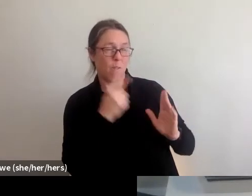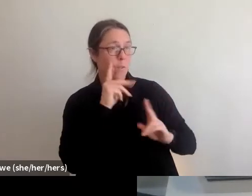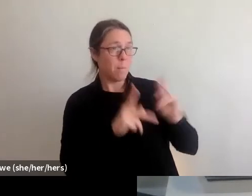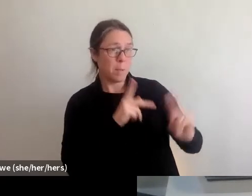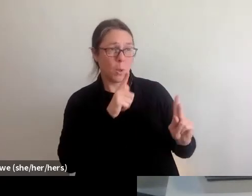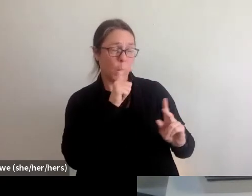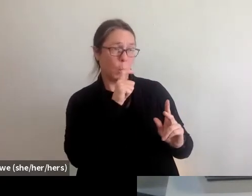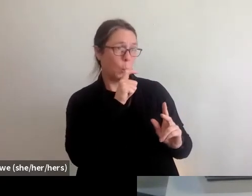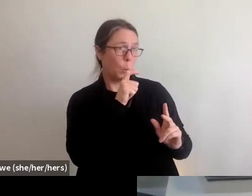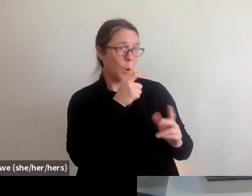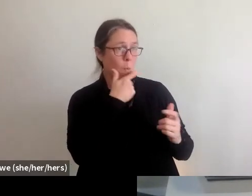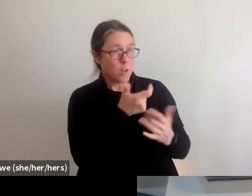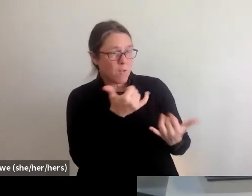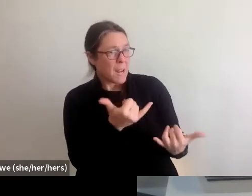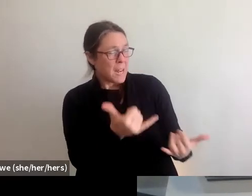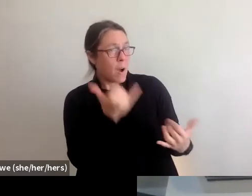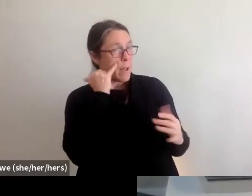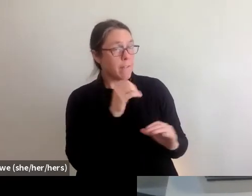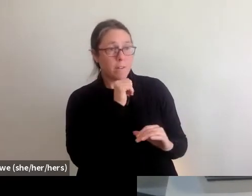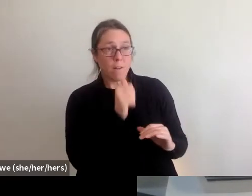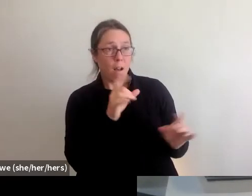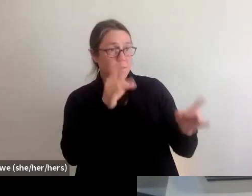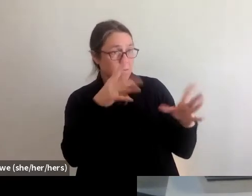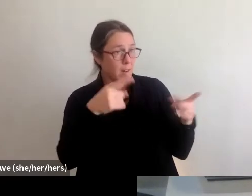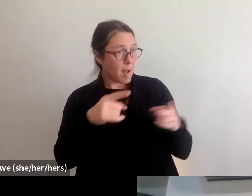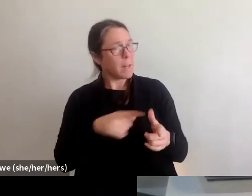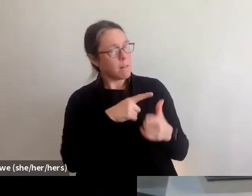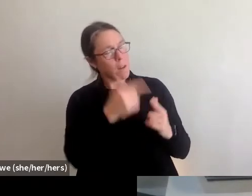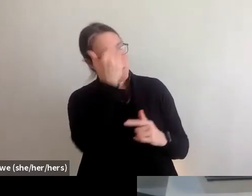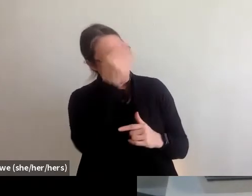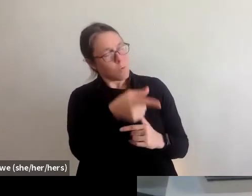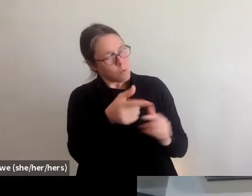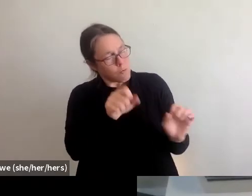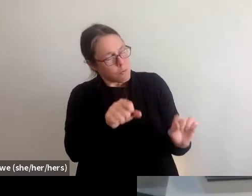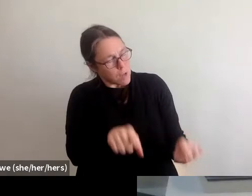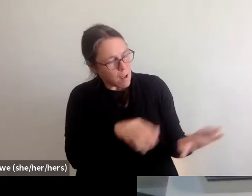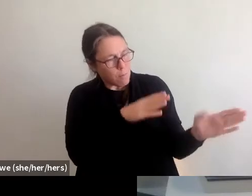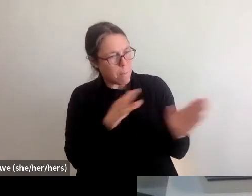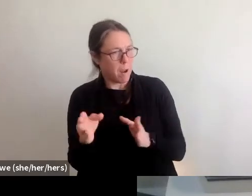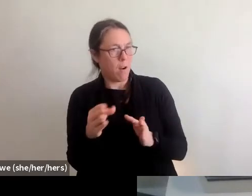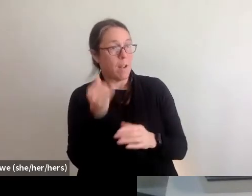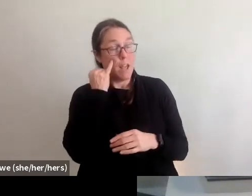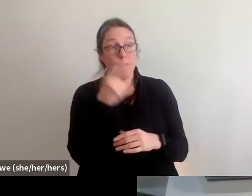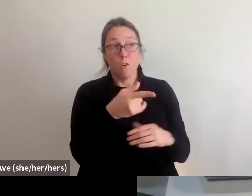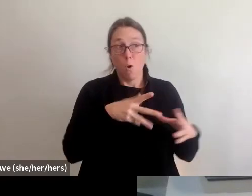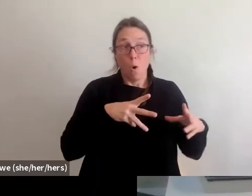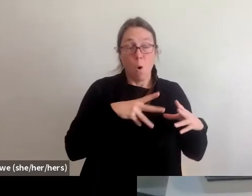just know that there are ways to prepare. If you're a renter, have your lease, if you're a homeowner, know your insurance policies,